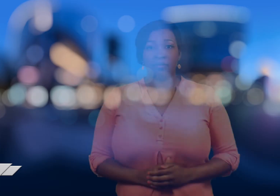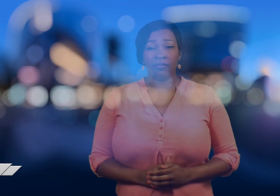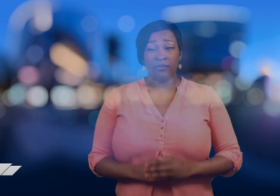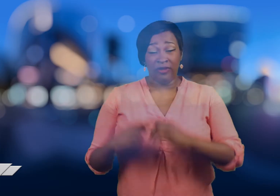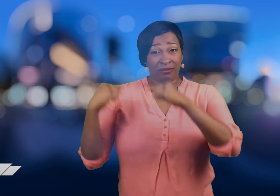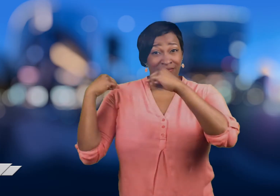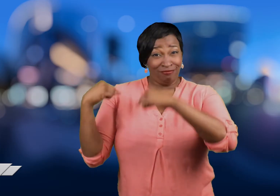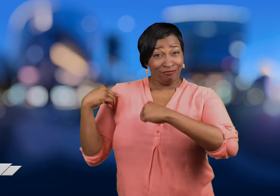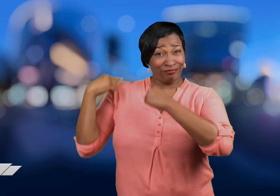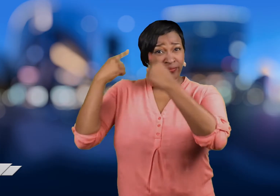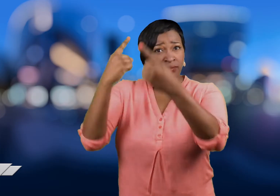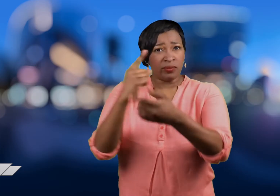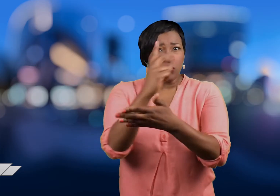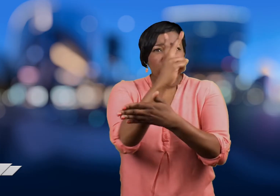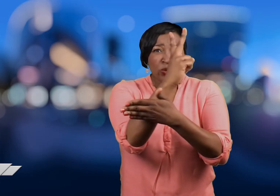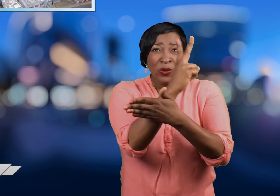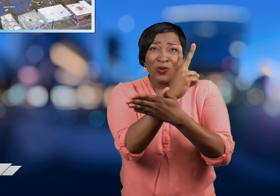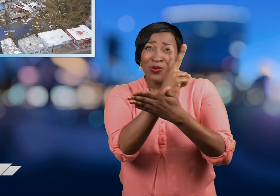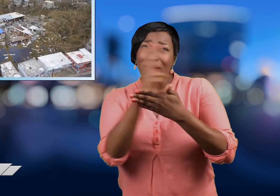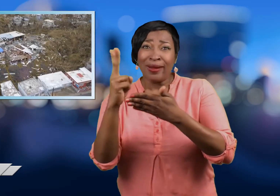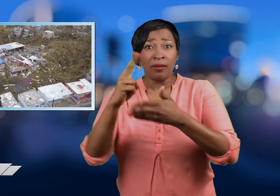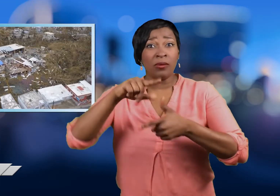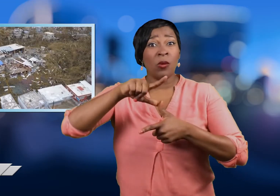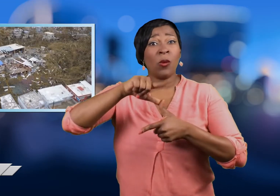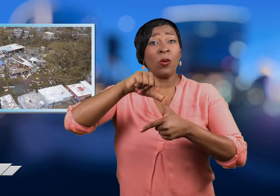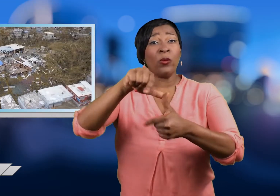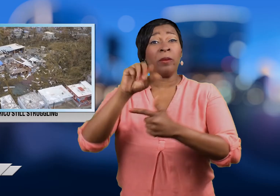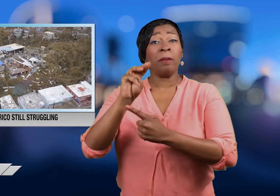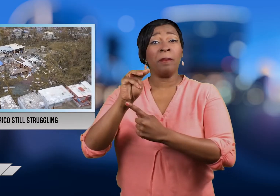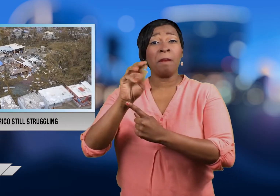It's been nearly two weeks since Hurricane Maria